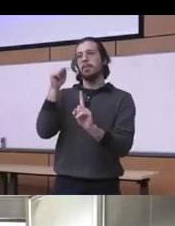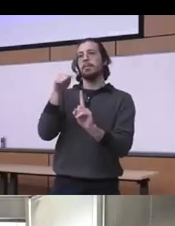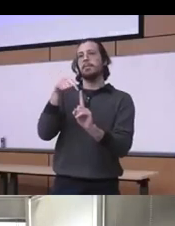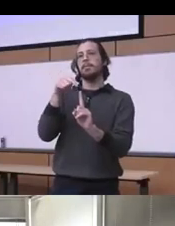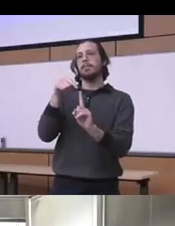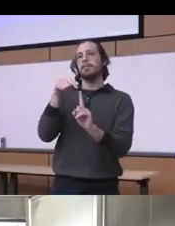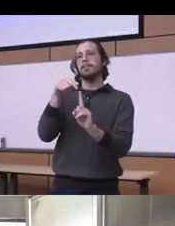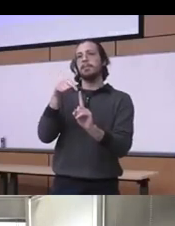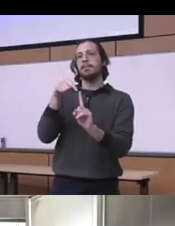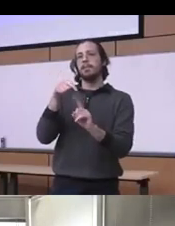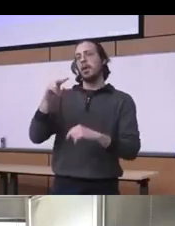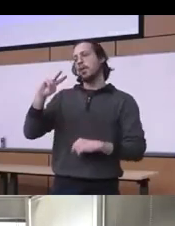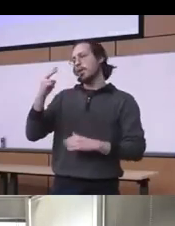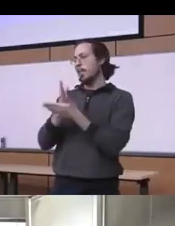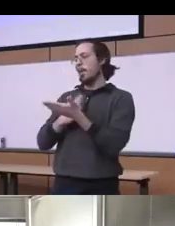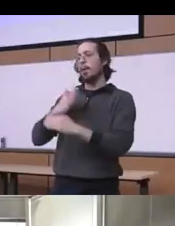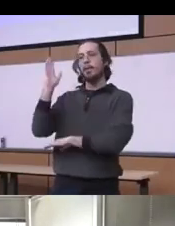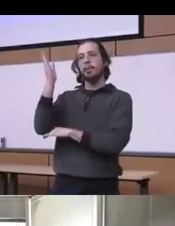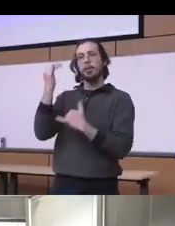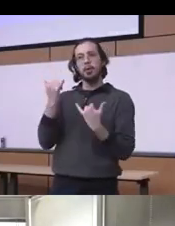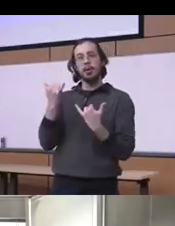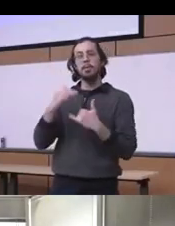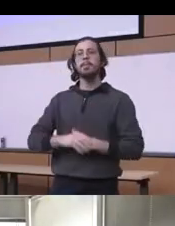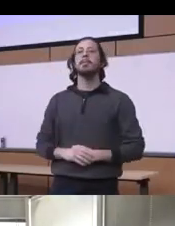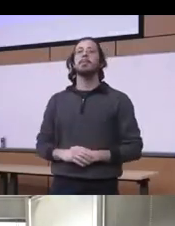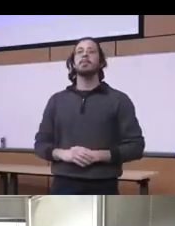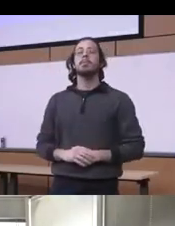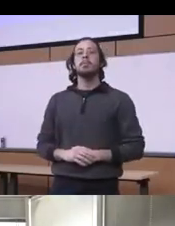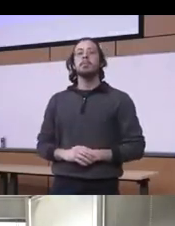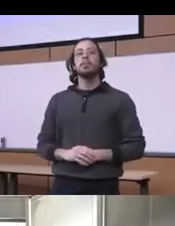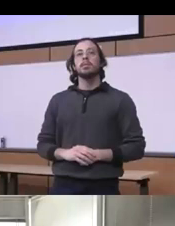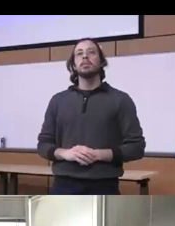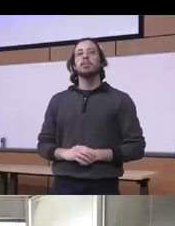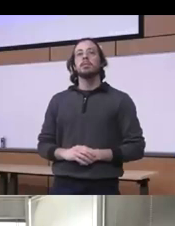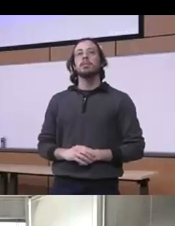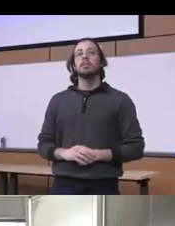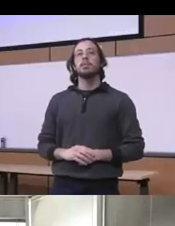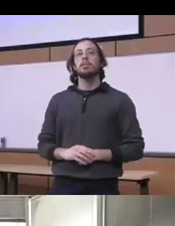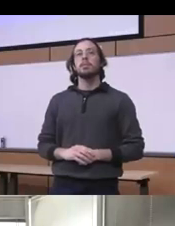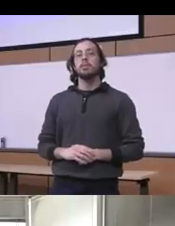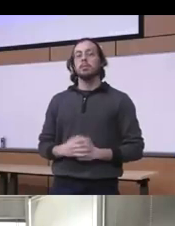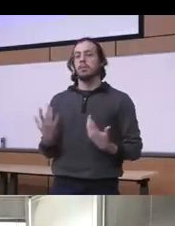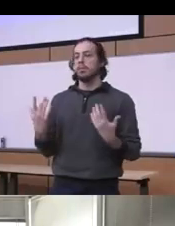you know the park you know and uh so the these are this stems from really the U.S drug policies